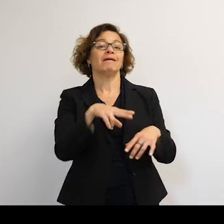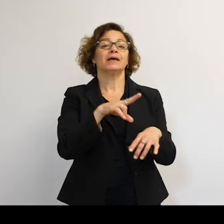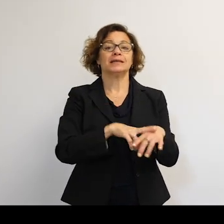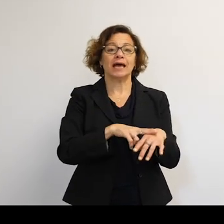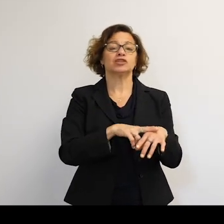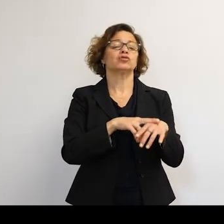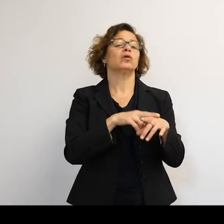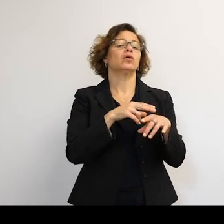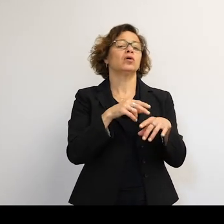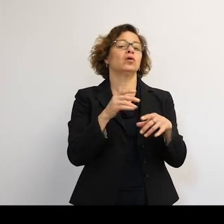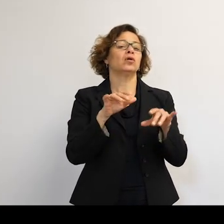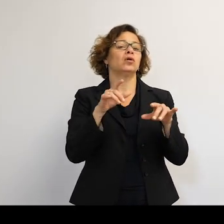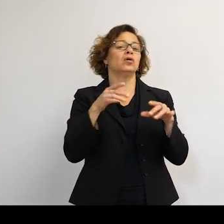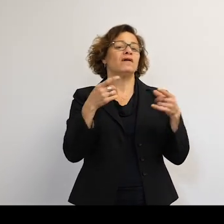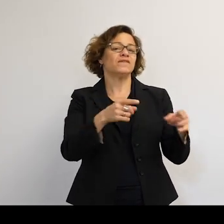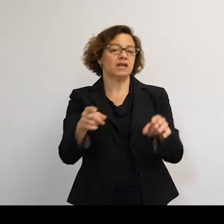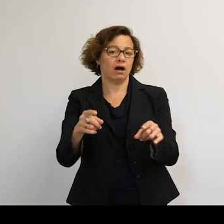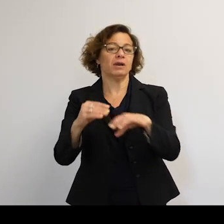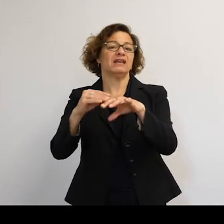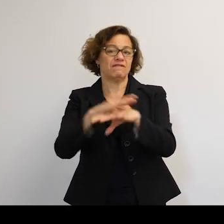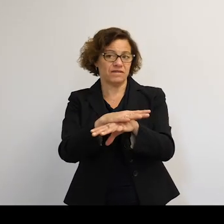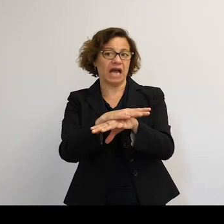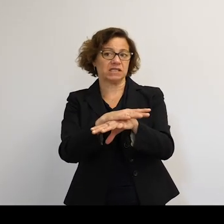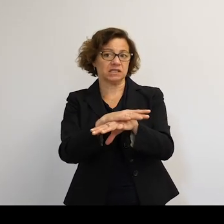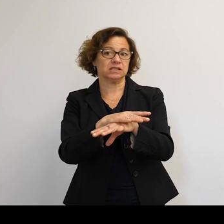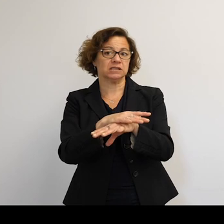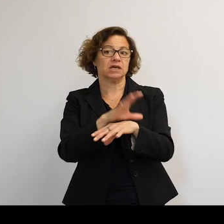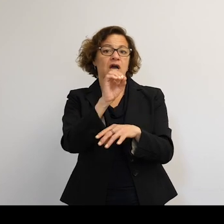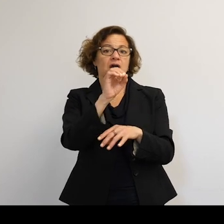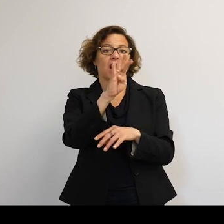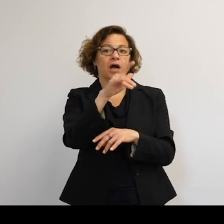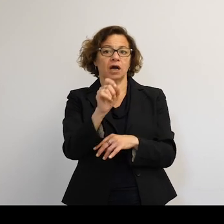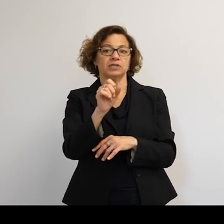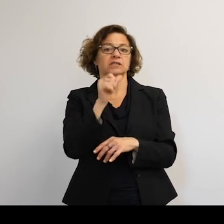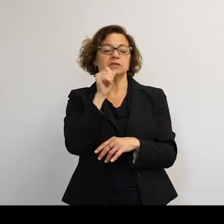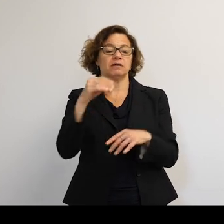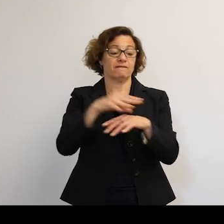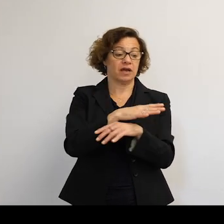like that definitely affect our objects, but not vice versa.